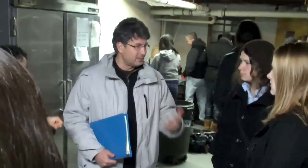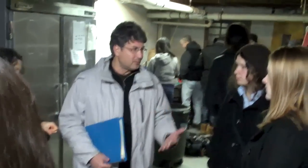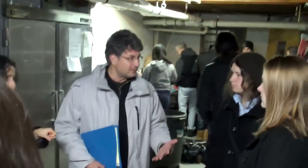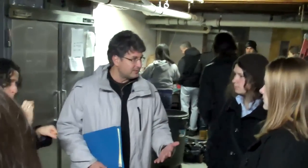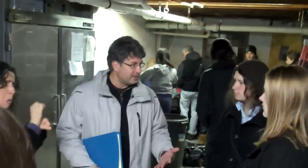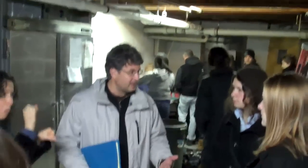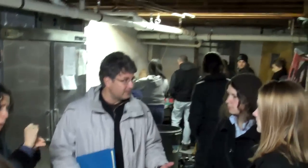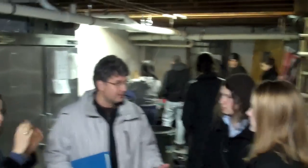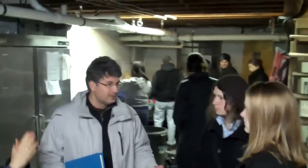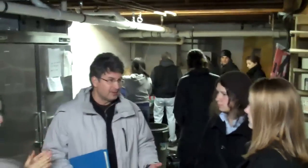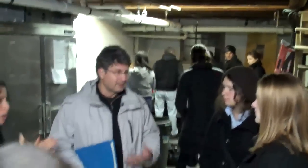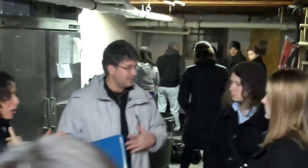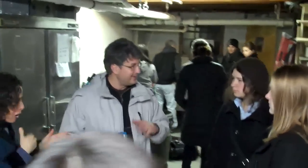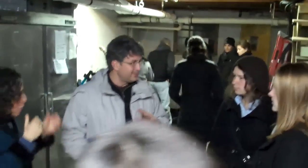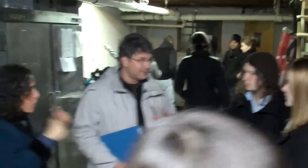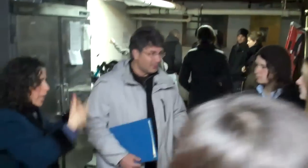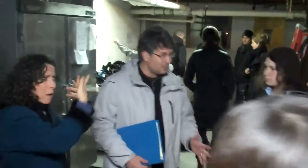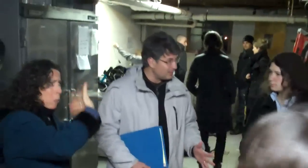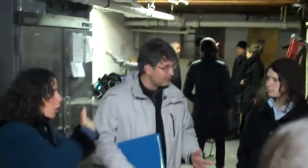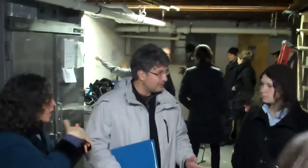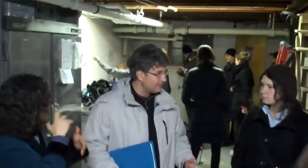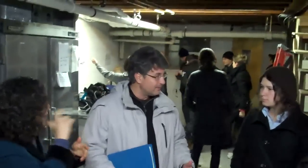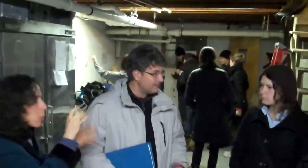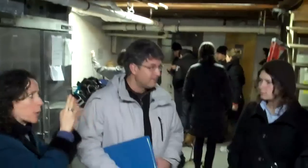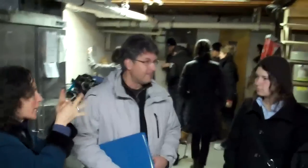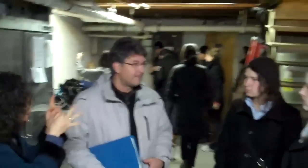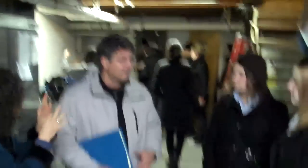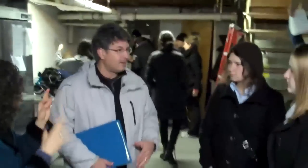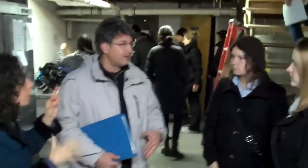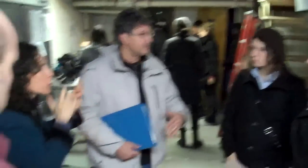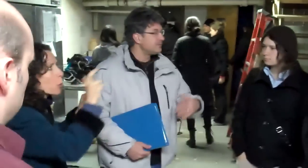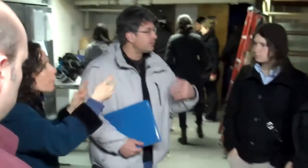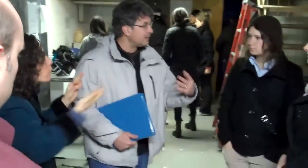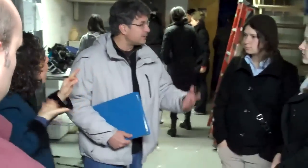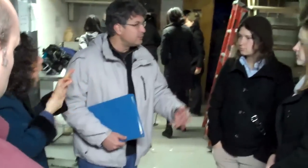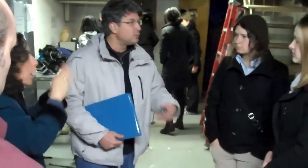"Look, I've had jobs before. We can work this out. I don't need an interpreter."